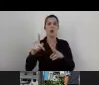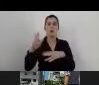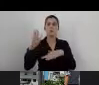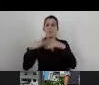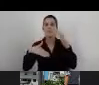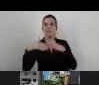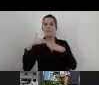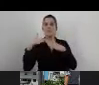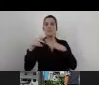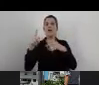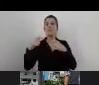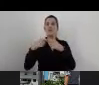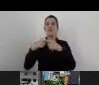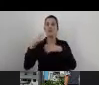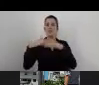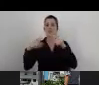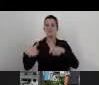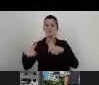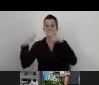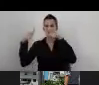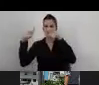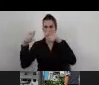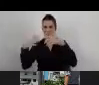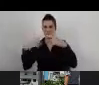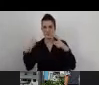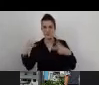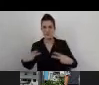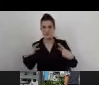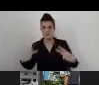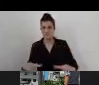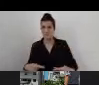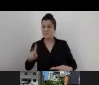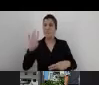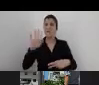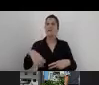we're also providing the Organizational Accessibility Consultancy that I